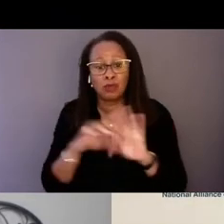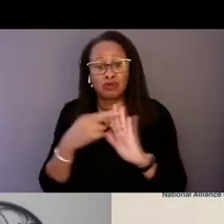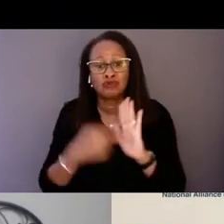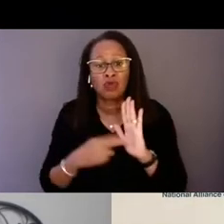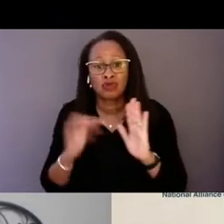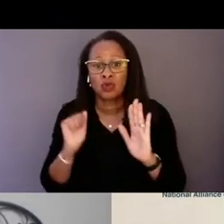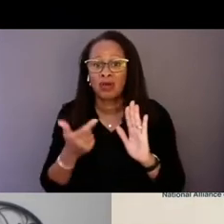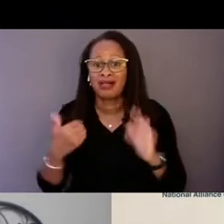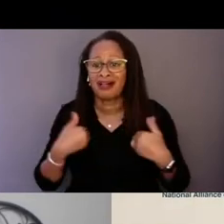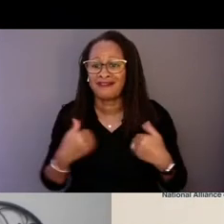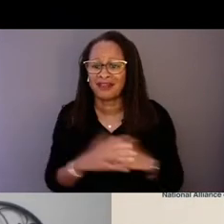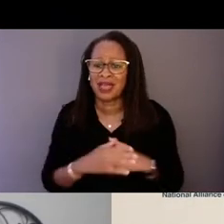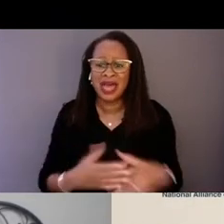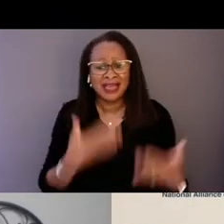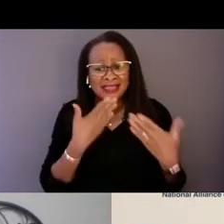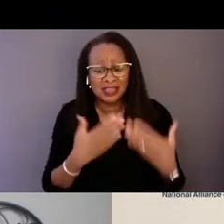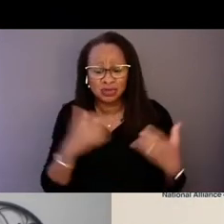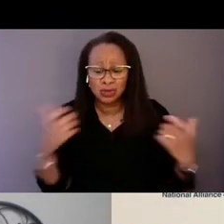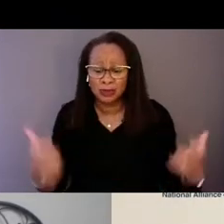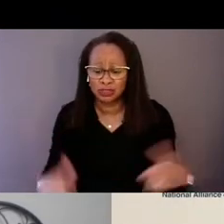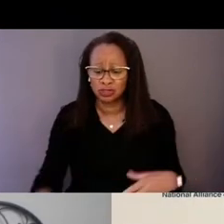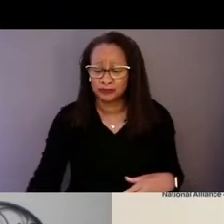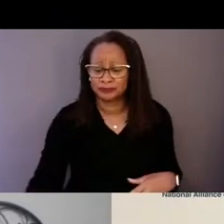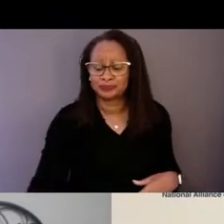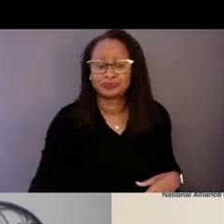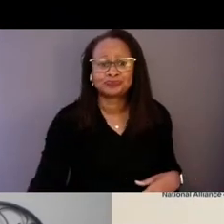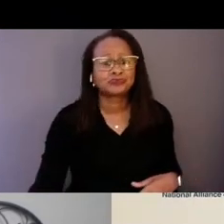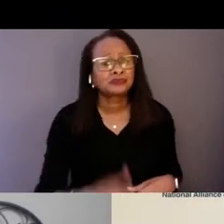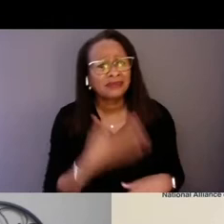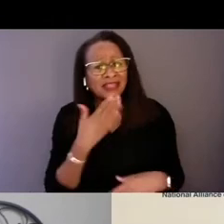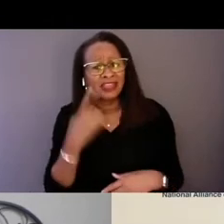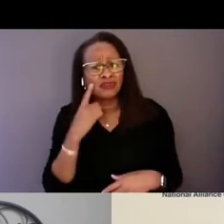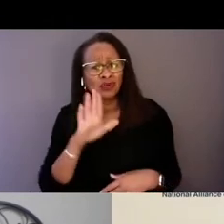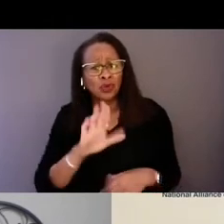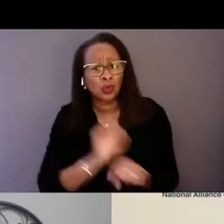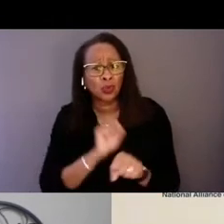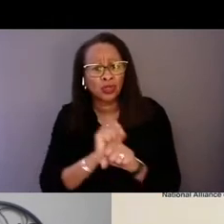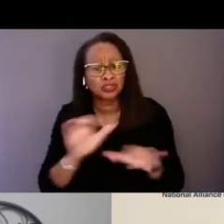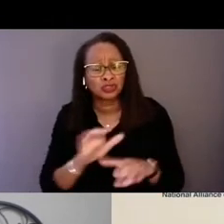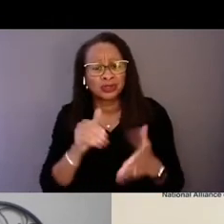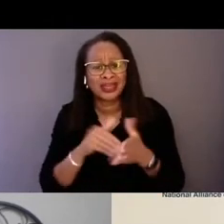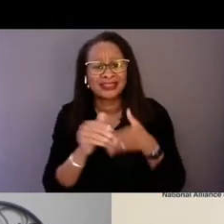And first of all, thank you for the work that you're doing at the leadership helm there